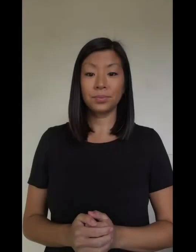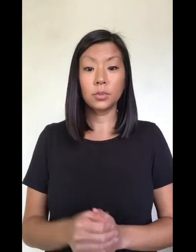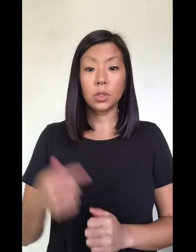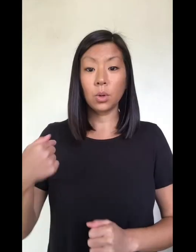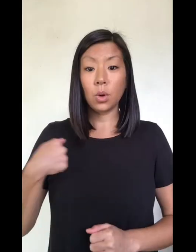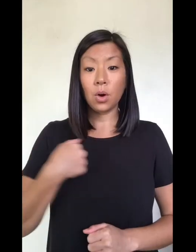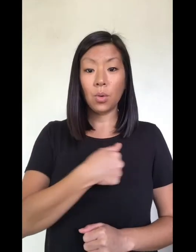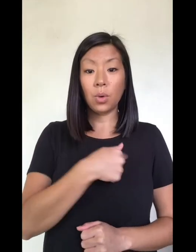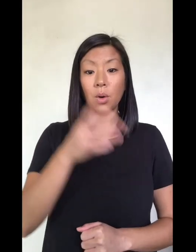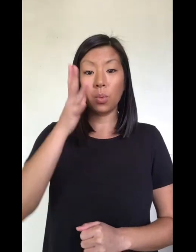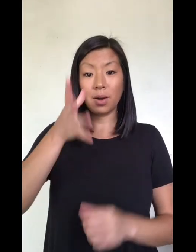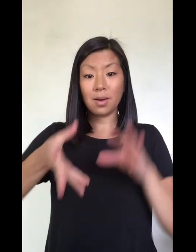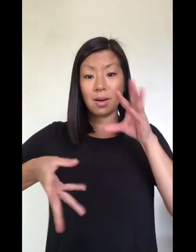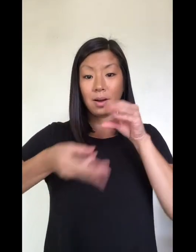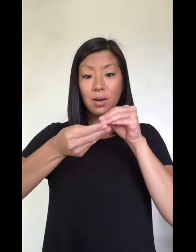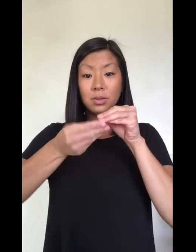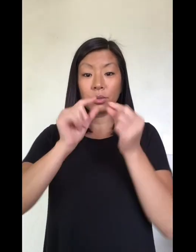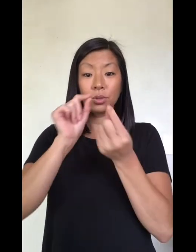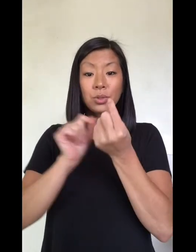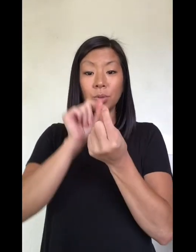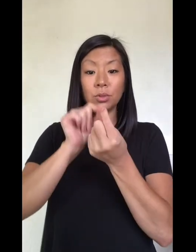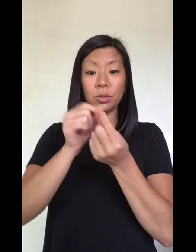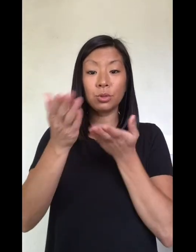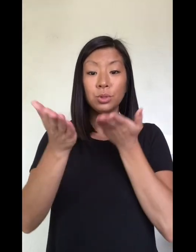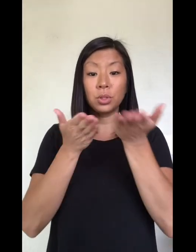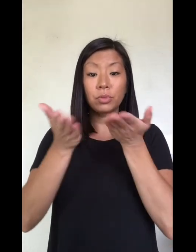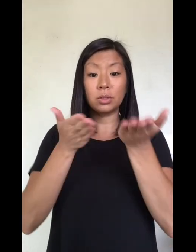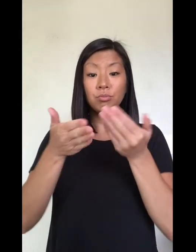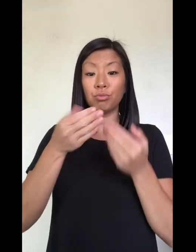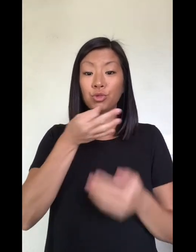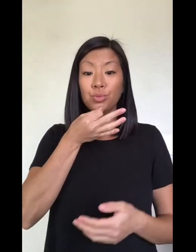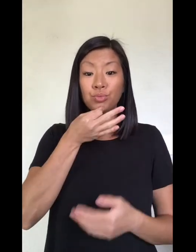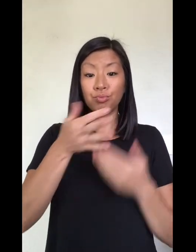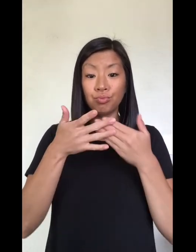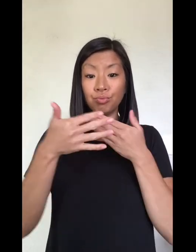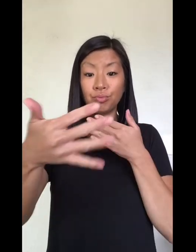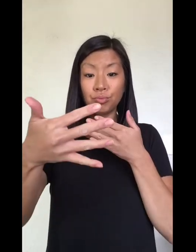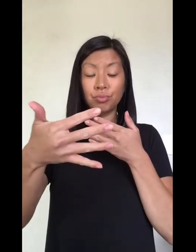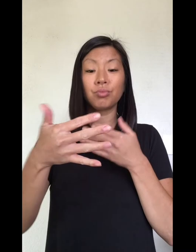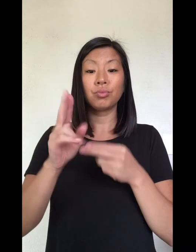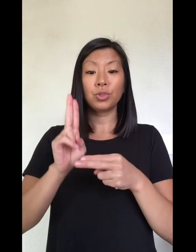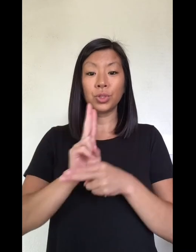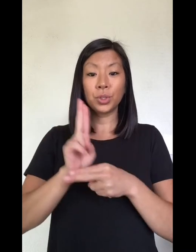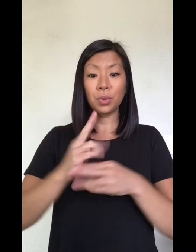We will also be adding certain in-person services using physical distancing